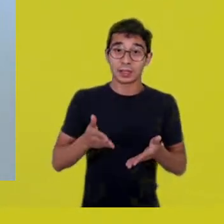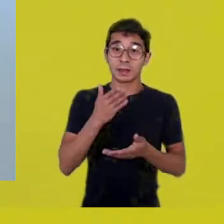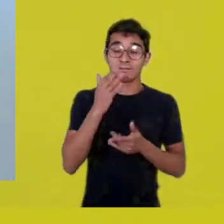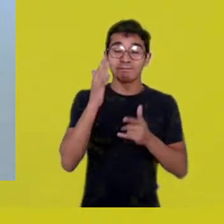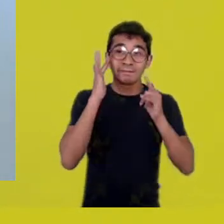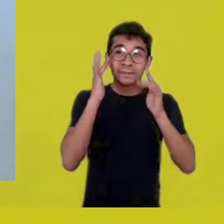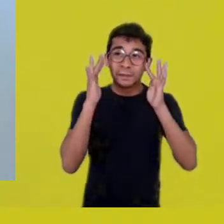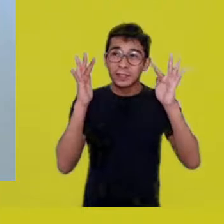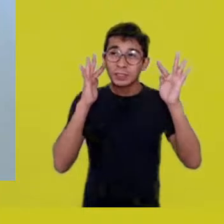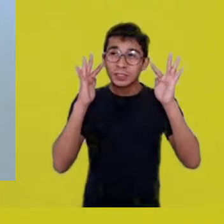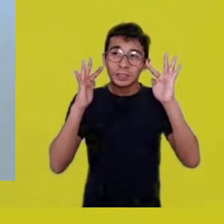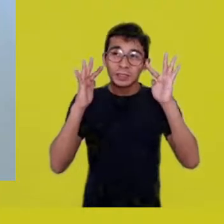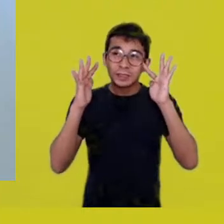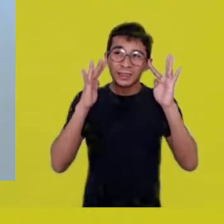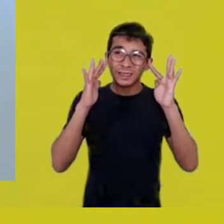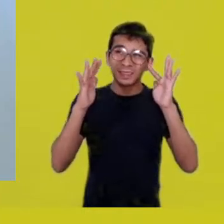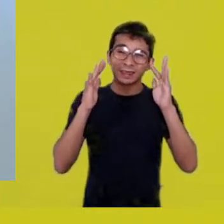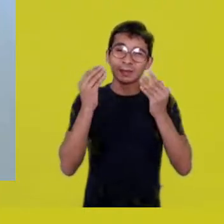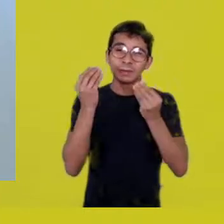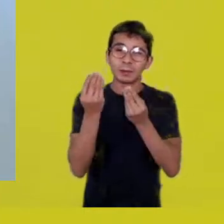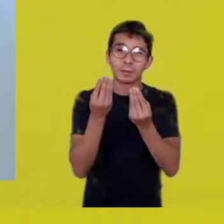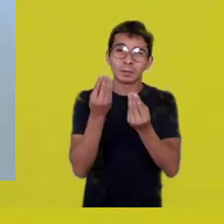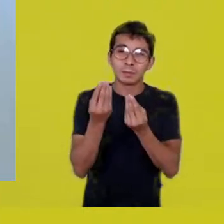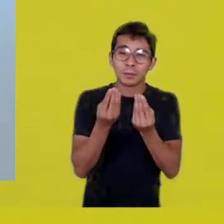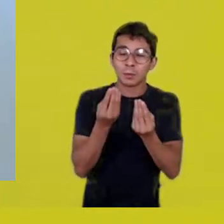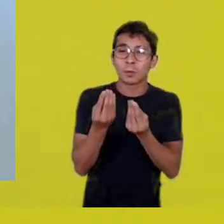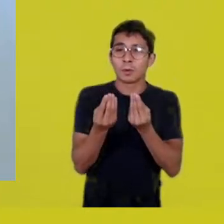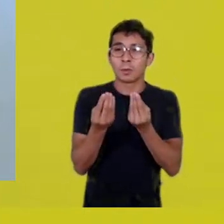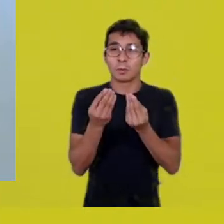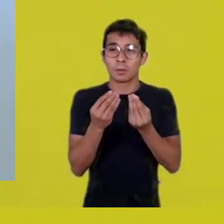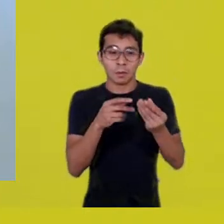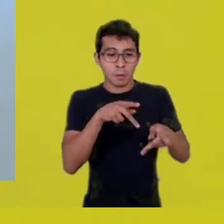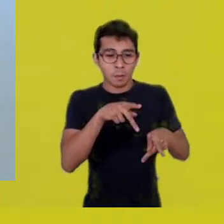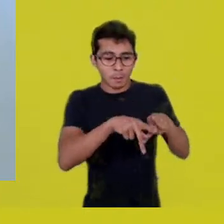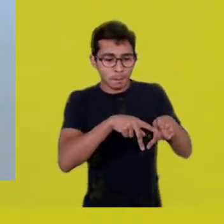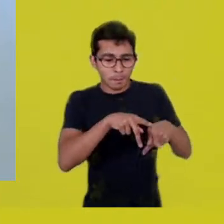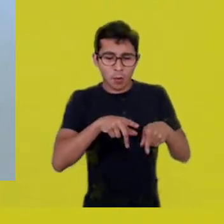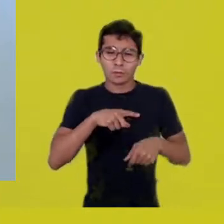as a concert of peoples, of cultural diversity,